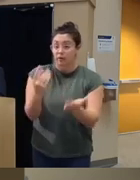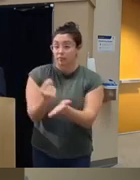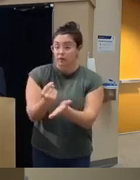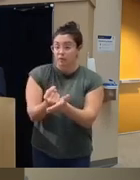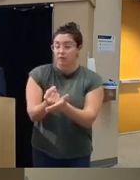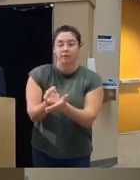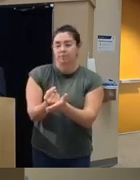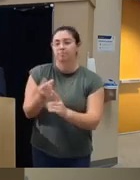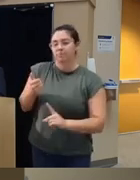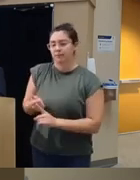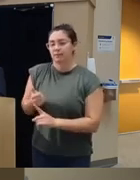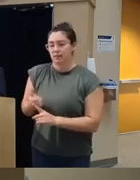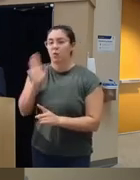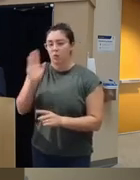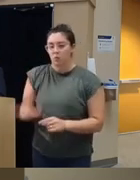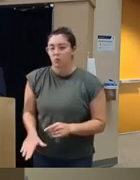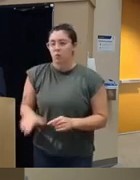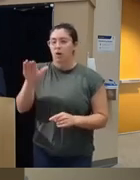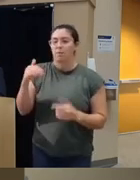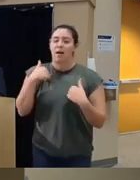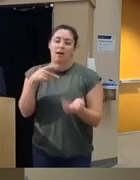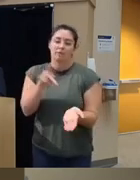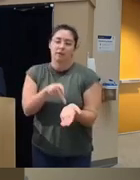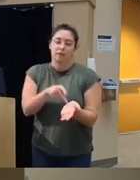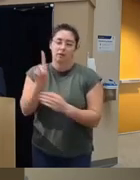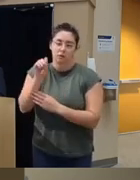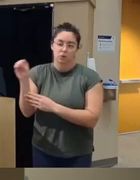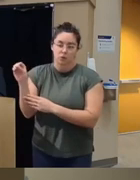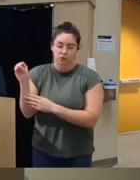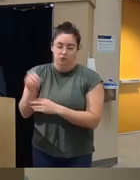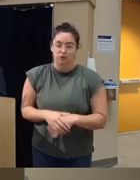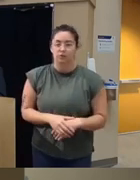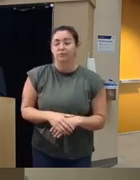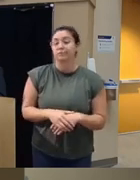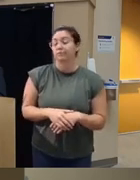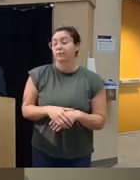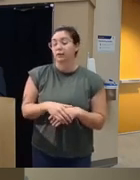they themselves will have psychiatric Related Disorders early onset of substance use and they